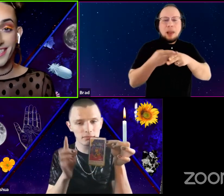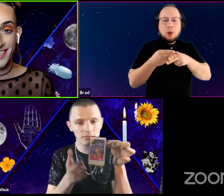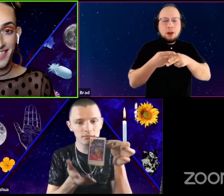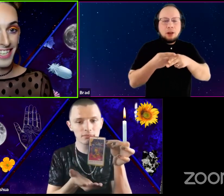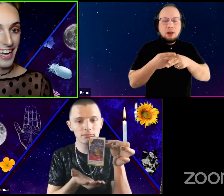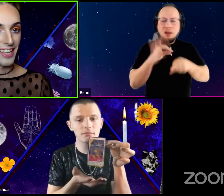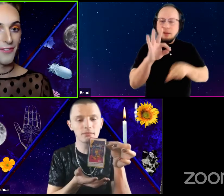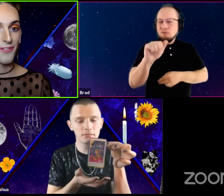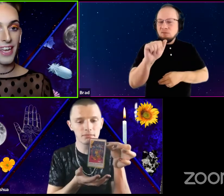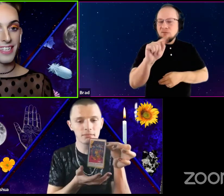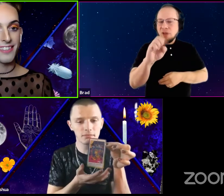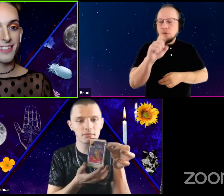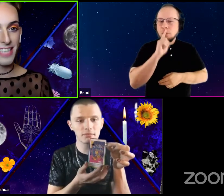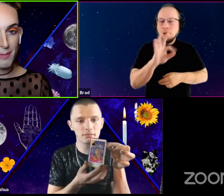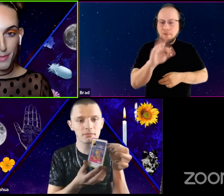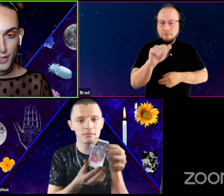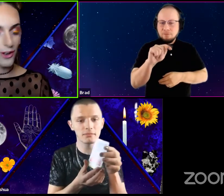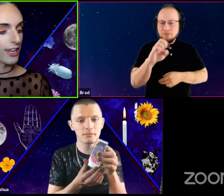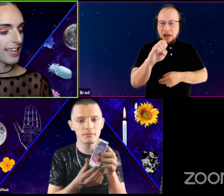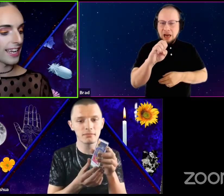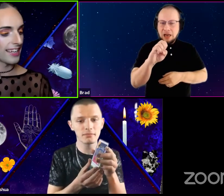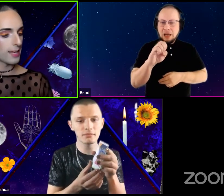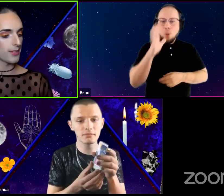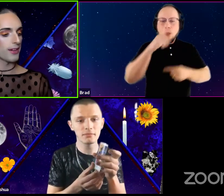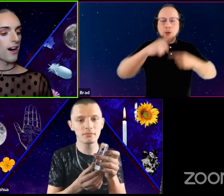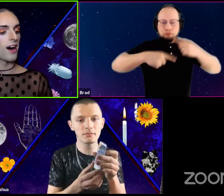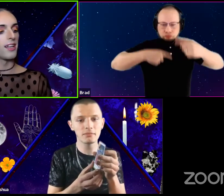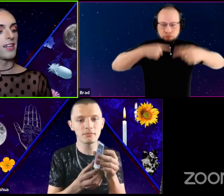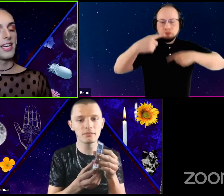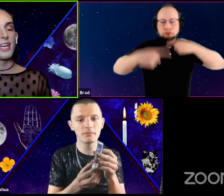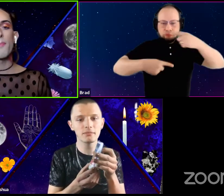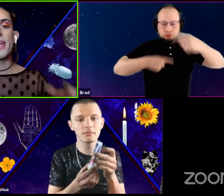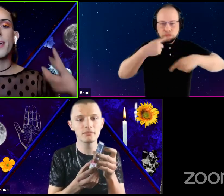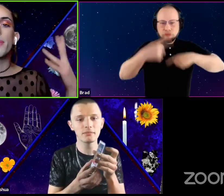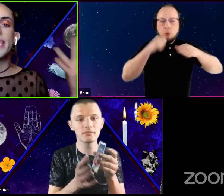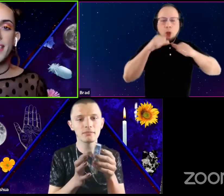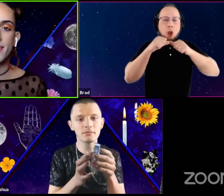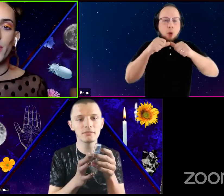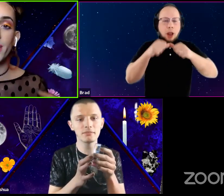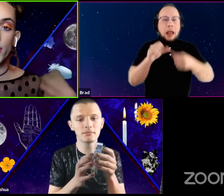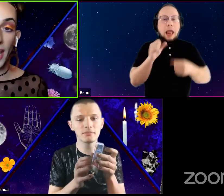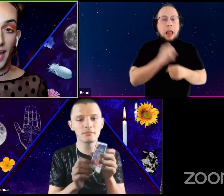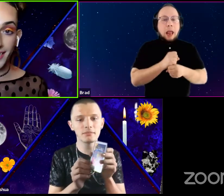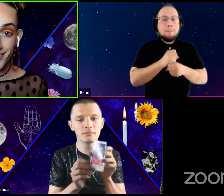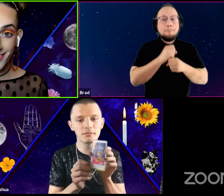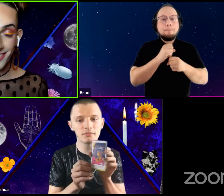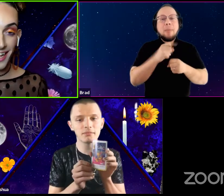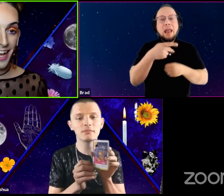Fate keeps turning and it keeps going on make peace with the change.